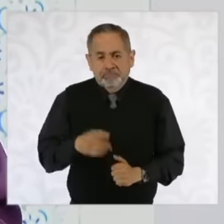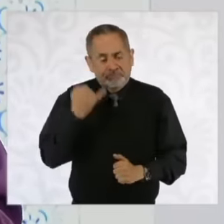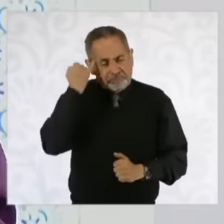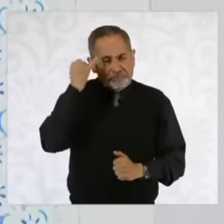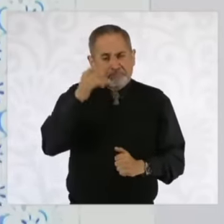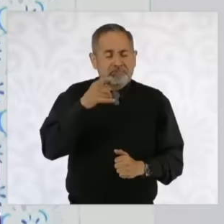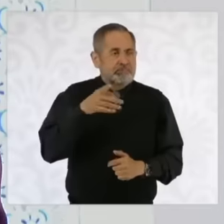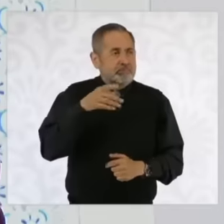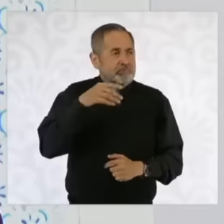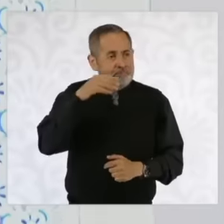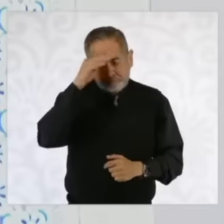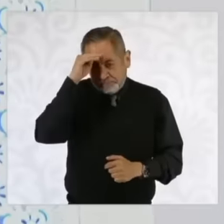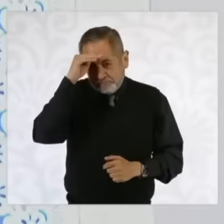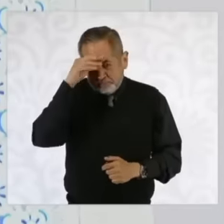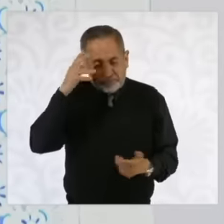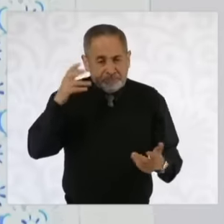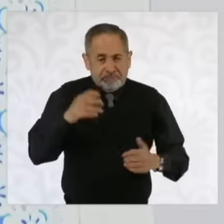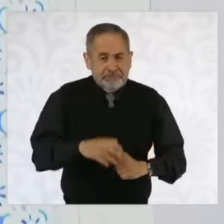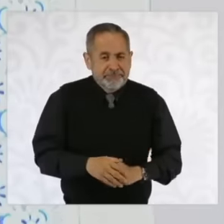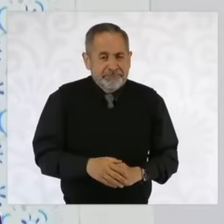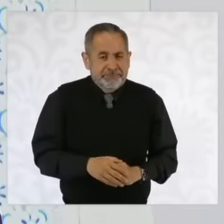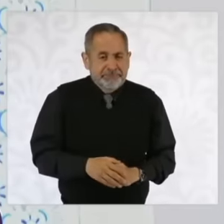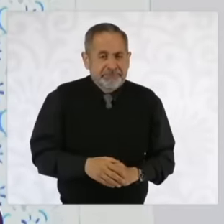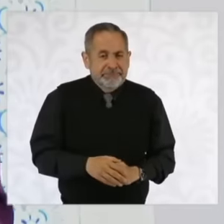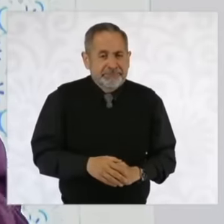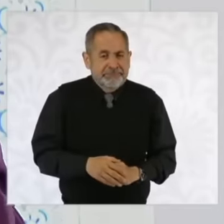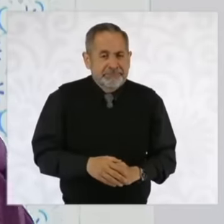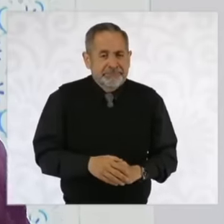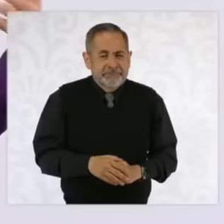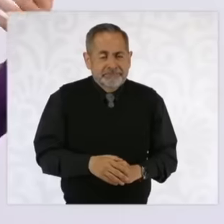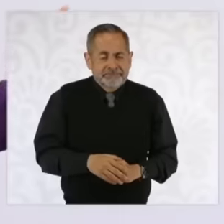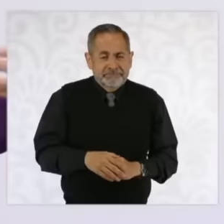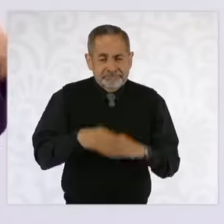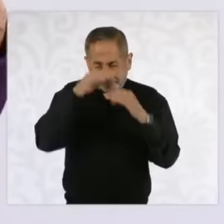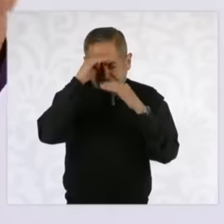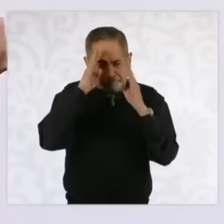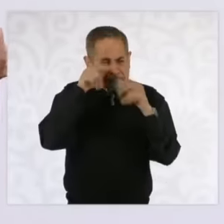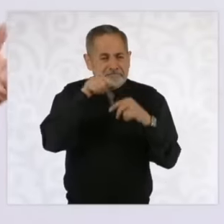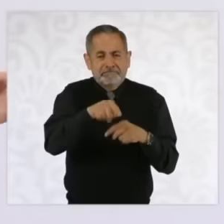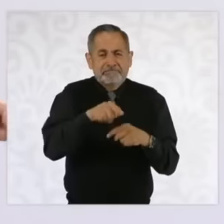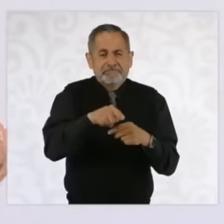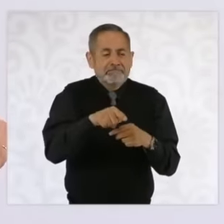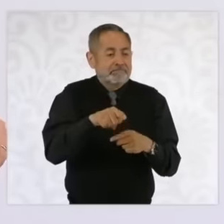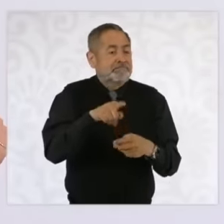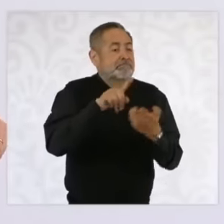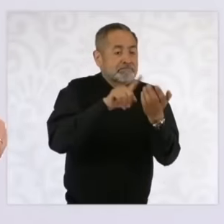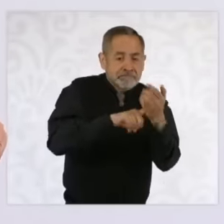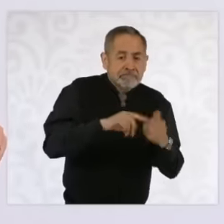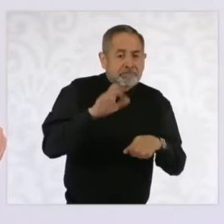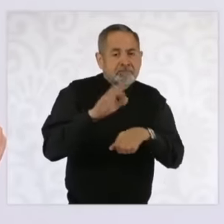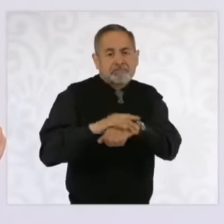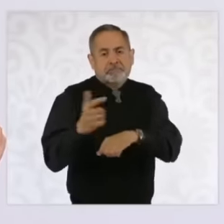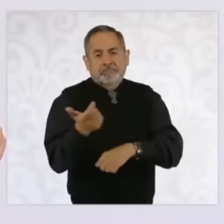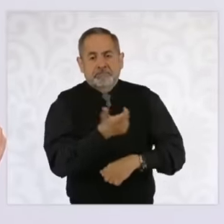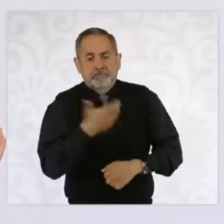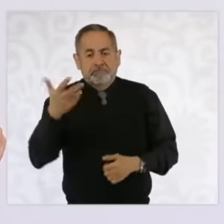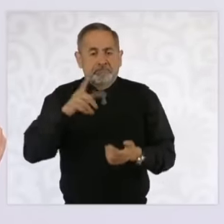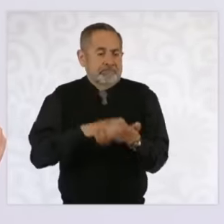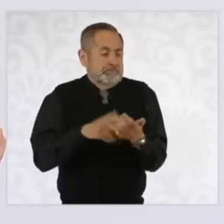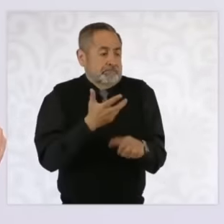is going to generate even an increase. in the products in the United States and that due to